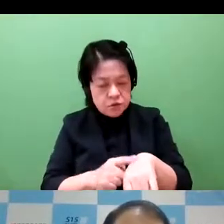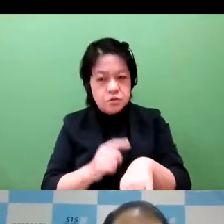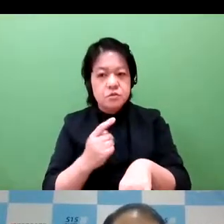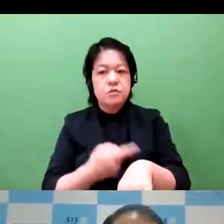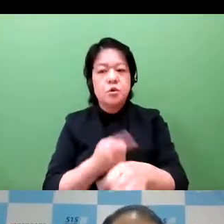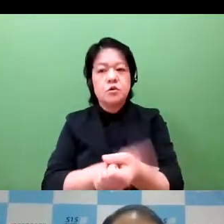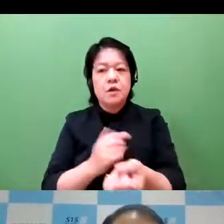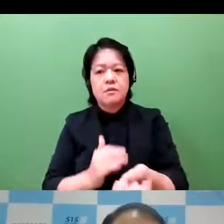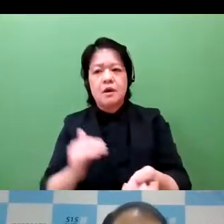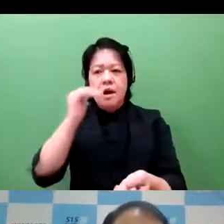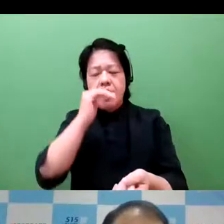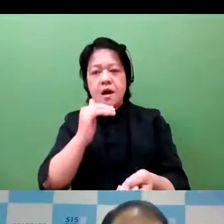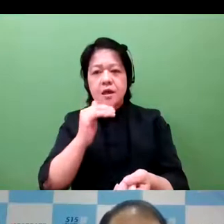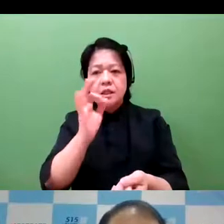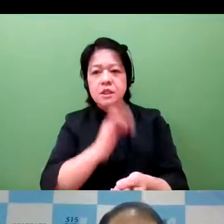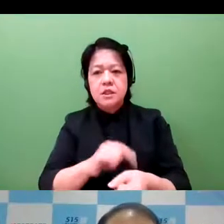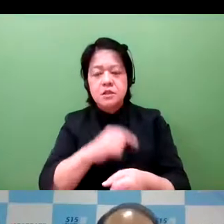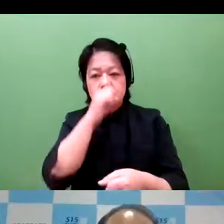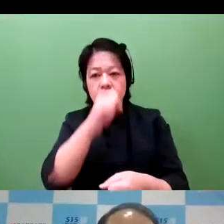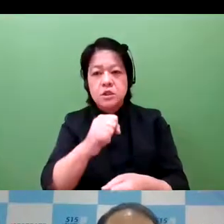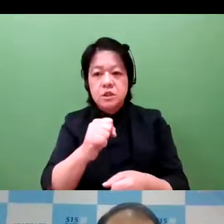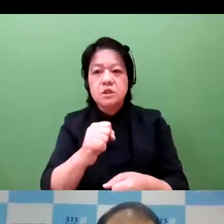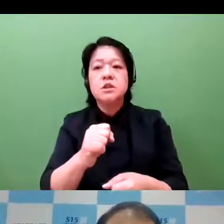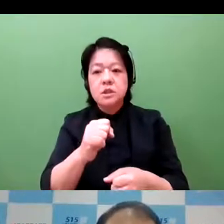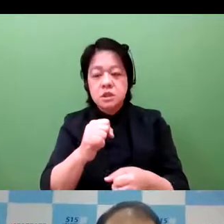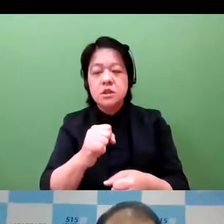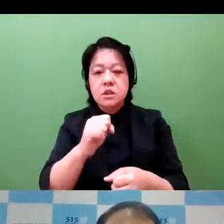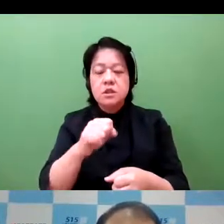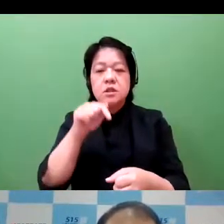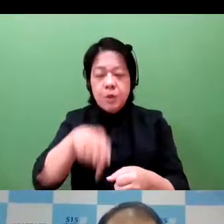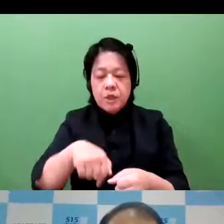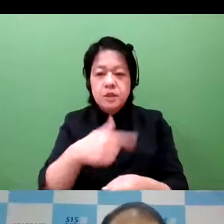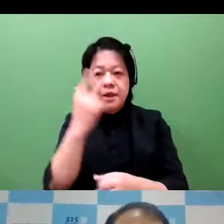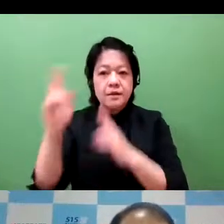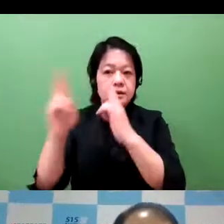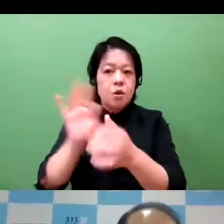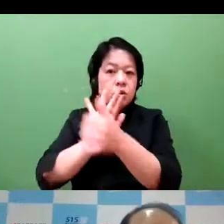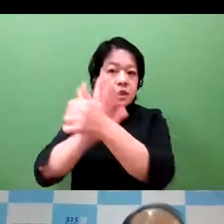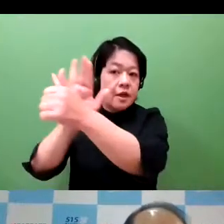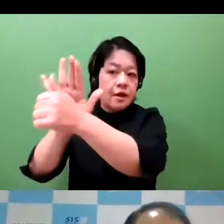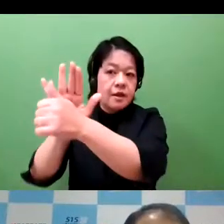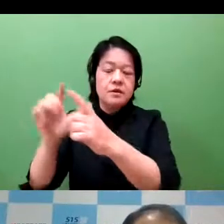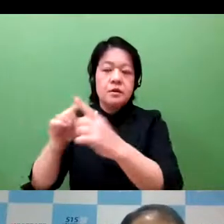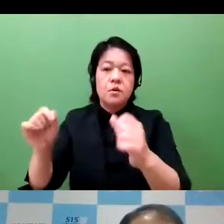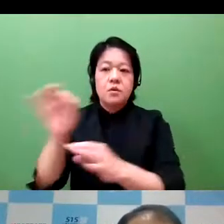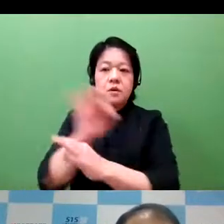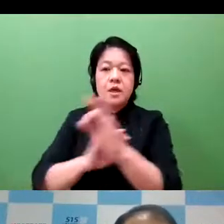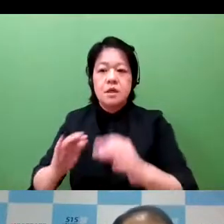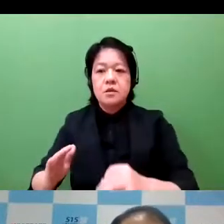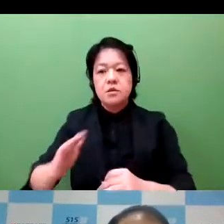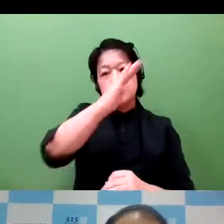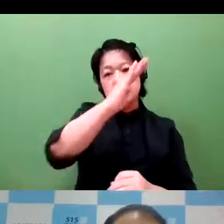it comes to subcontractors. Of course, their very high level of expertise and also quality. And therefore, what they have done